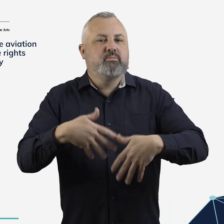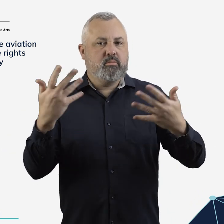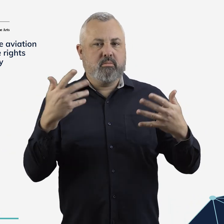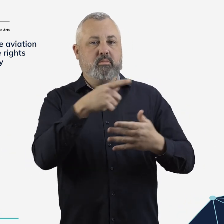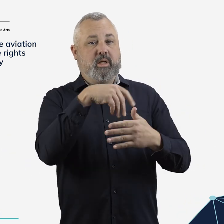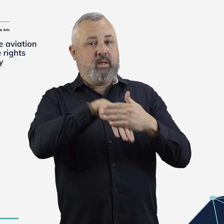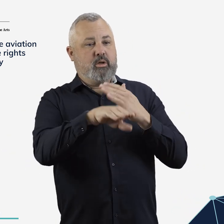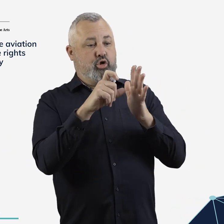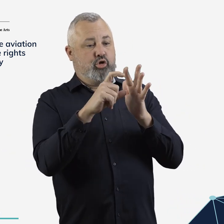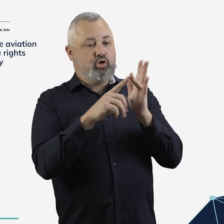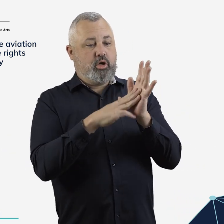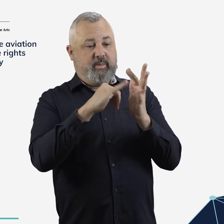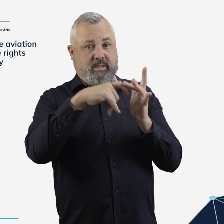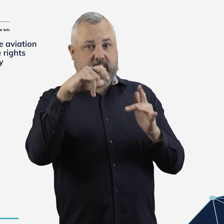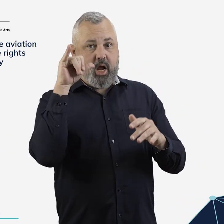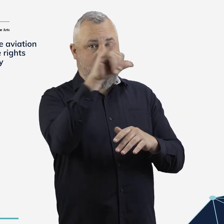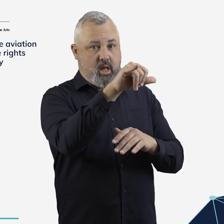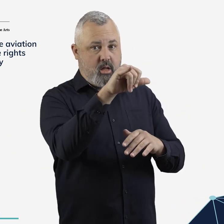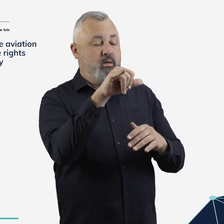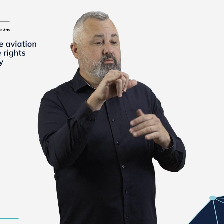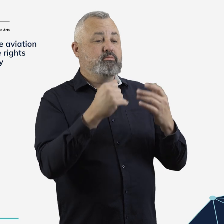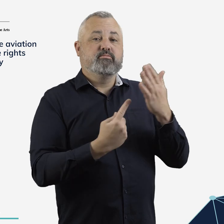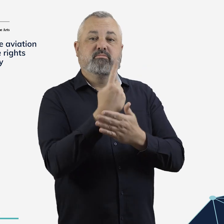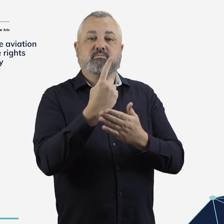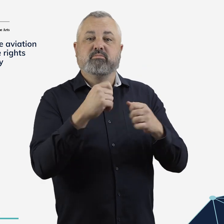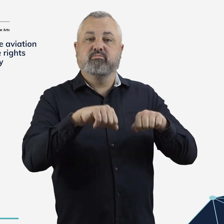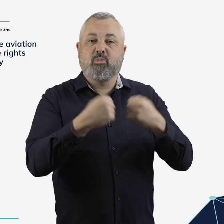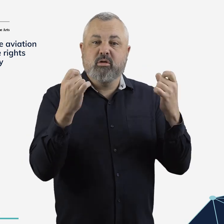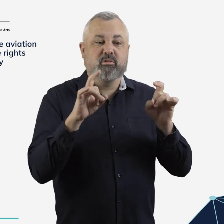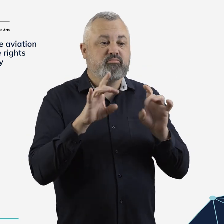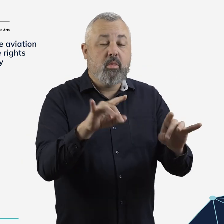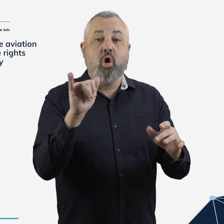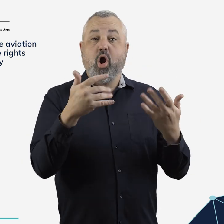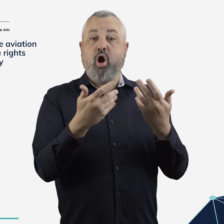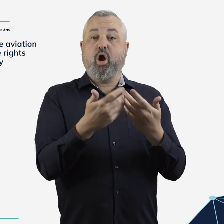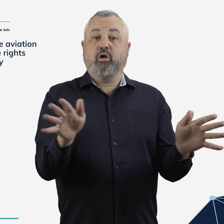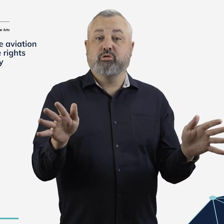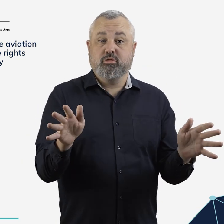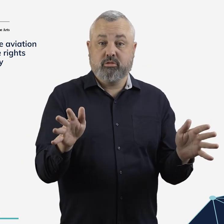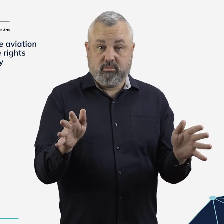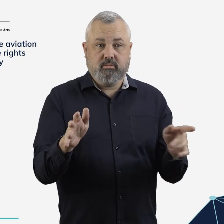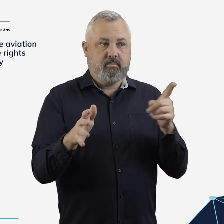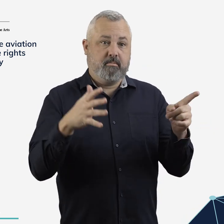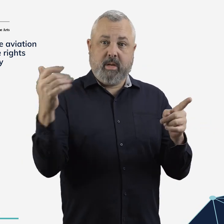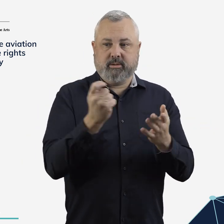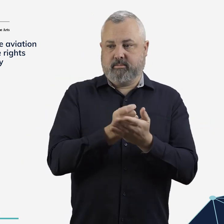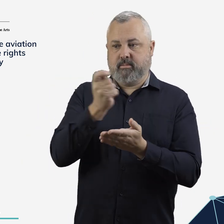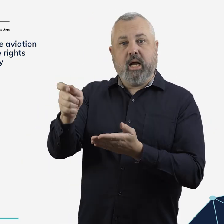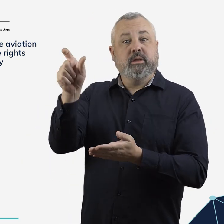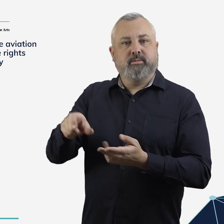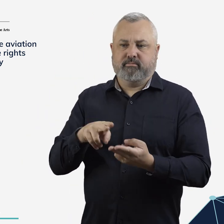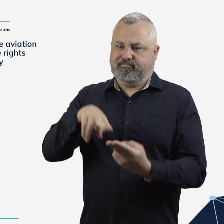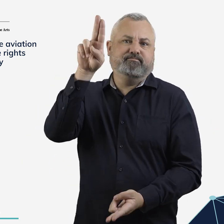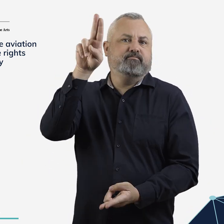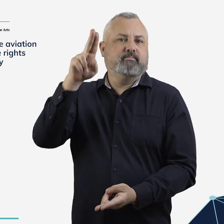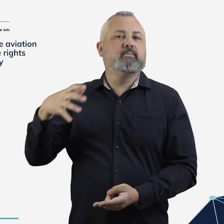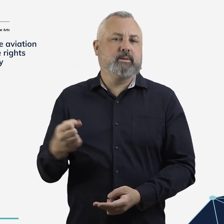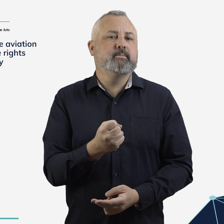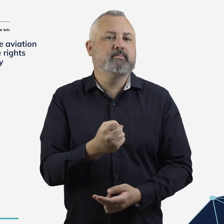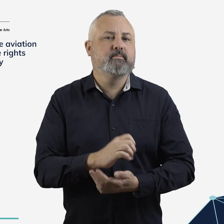other mobility devices are damaged or lost by domestic airlines.